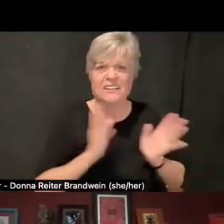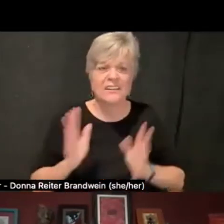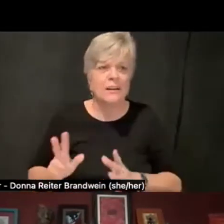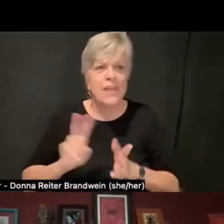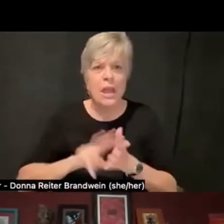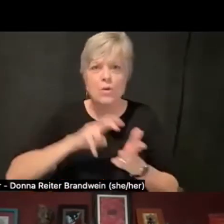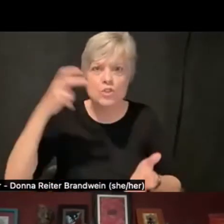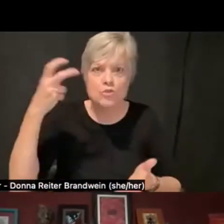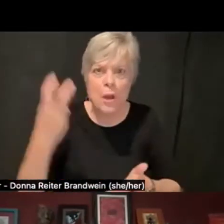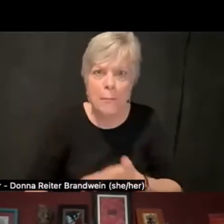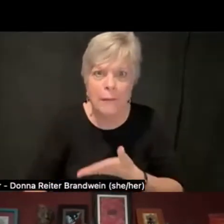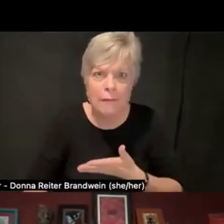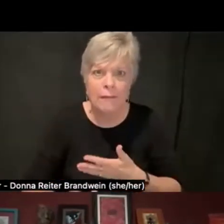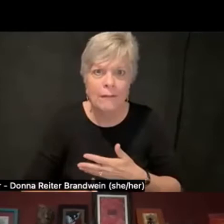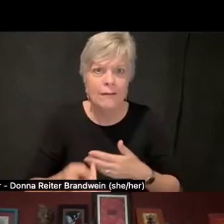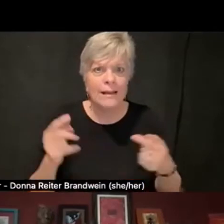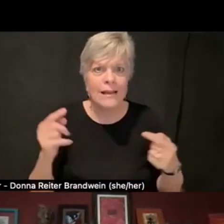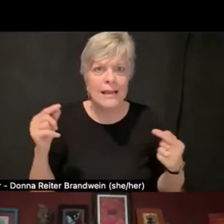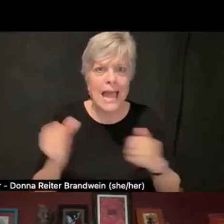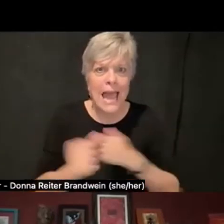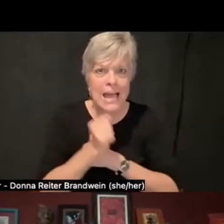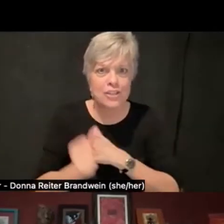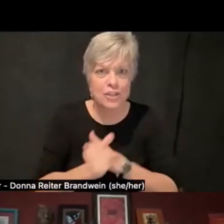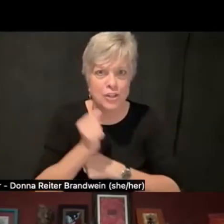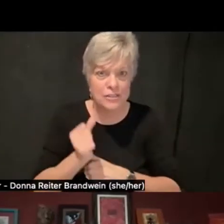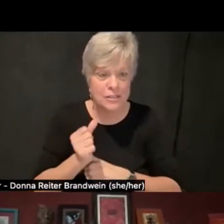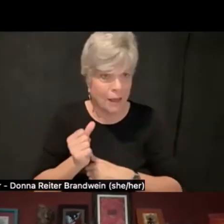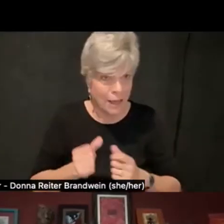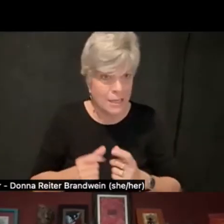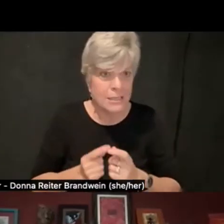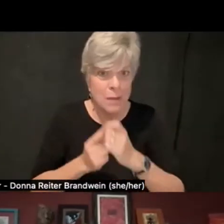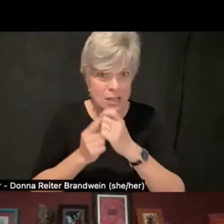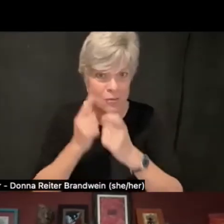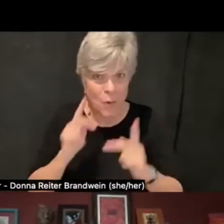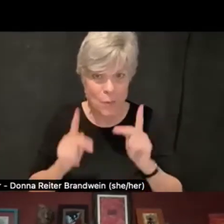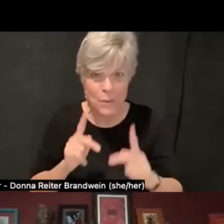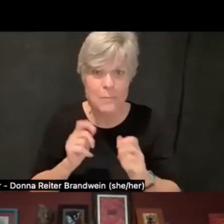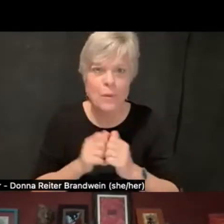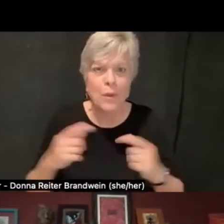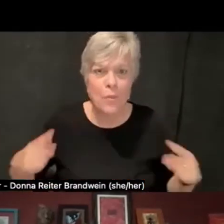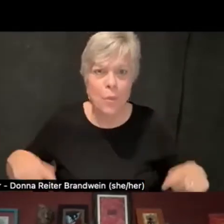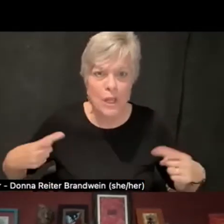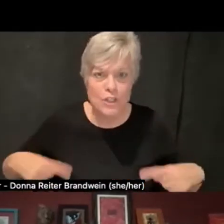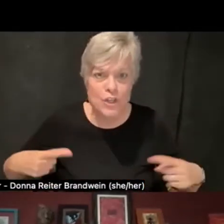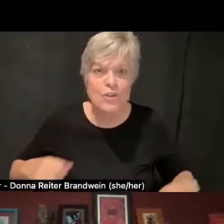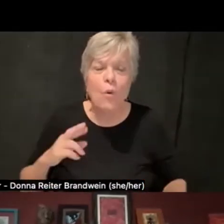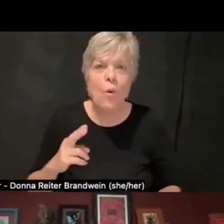especially for those with wheelchairs or visual impairments.